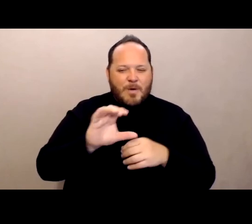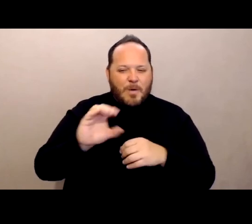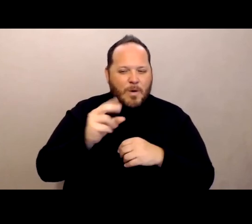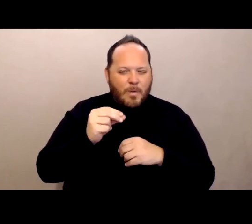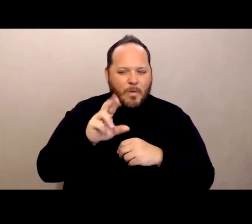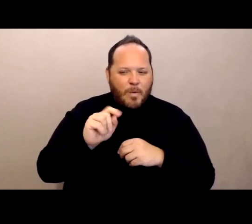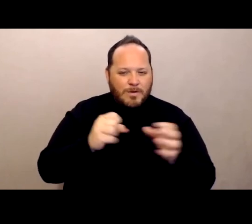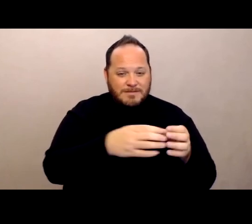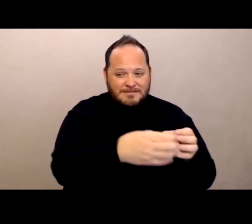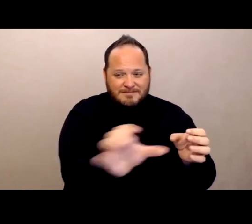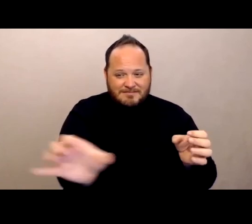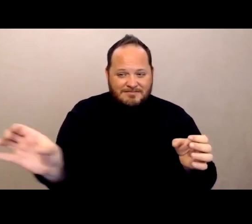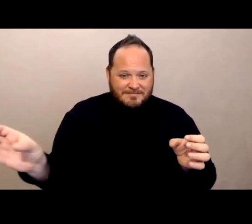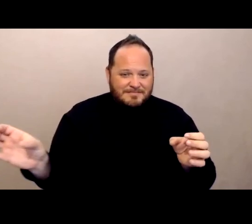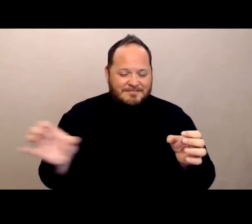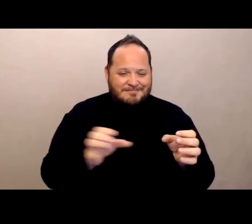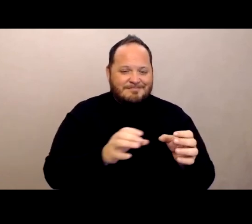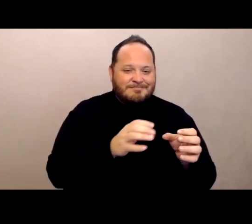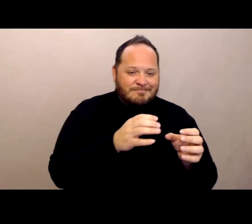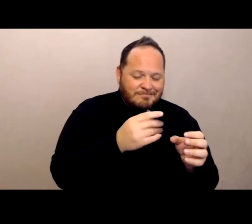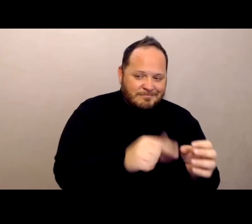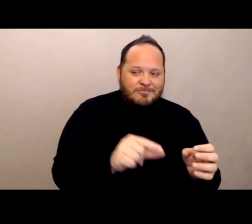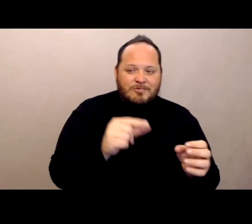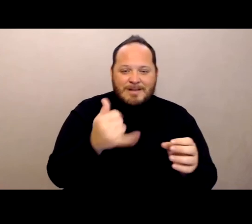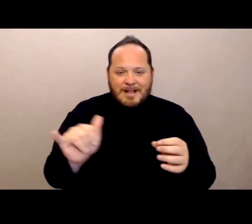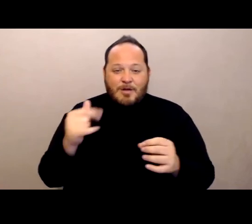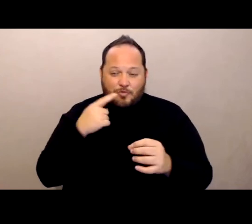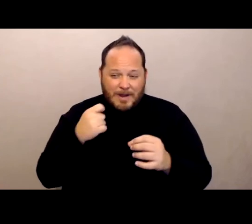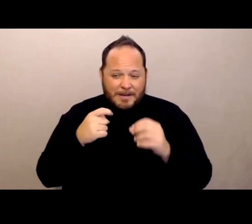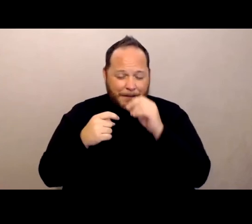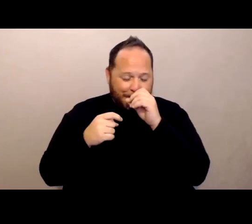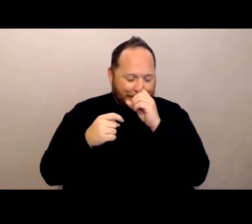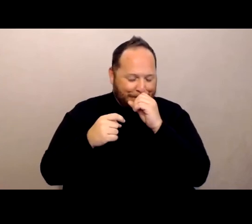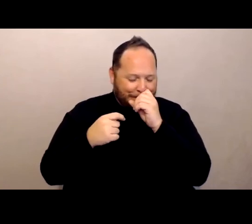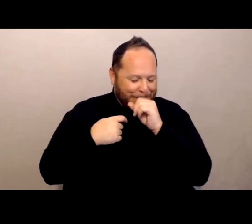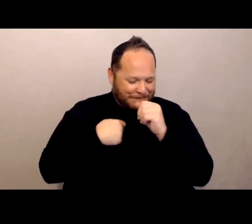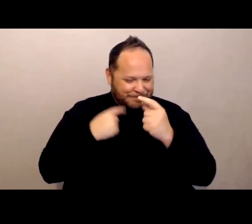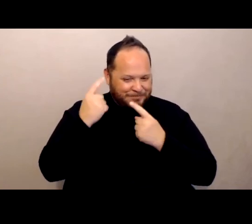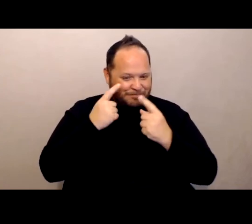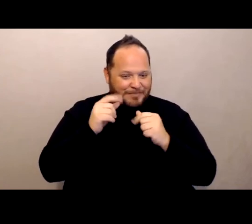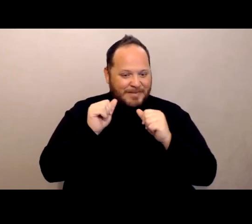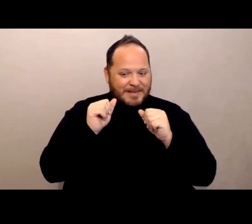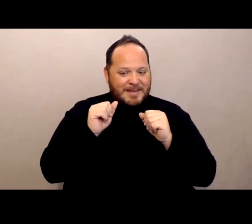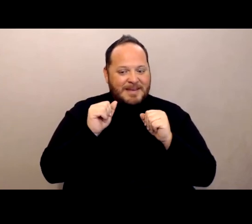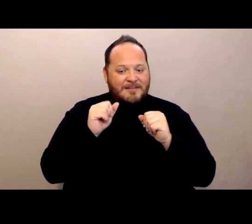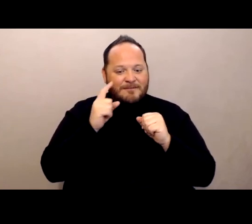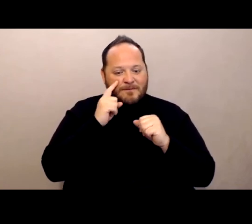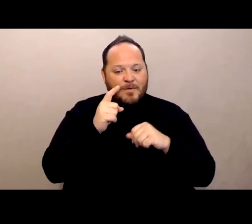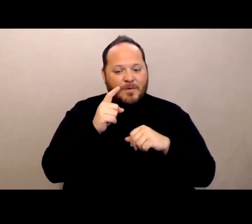with the residents so is there a way for them to be creative with the cohort of residents that are vaccinated